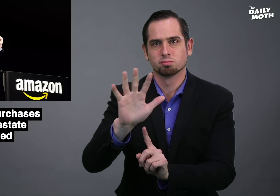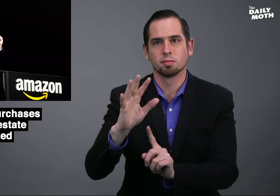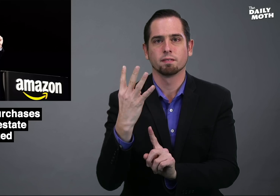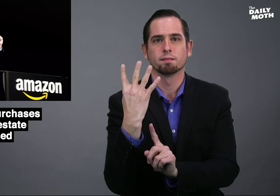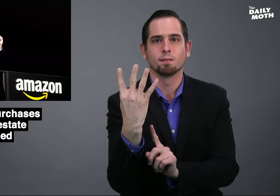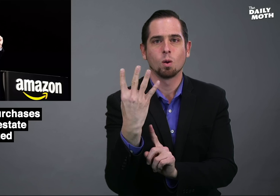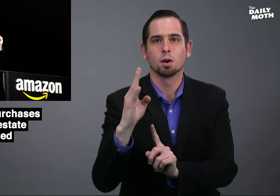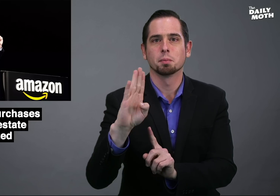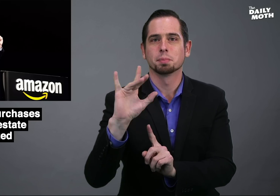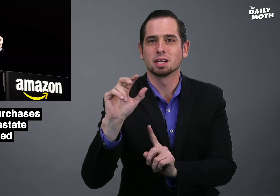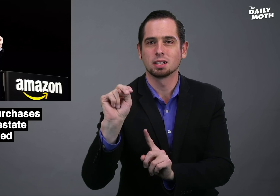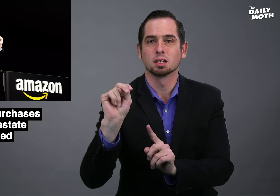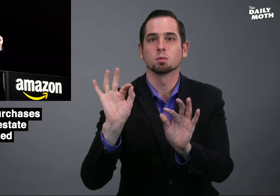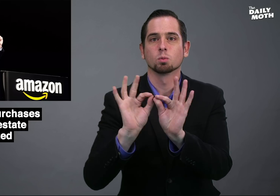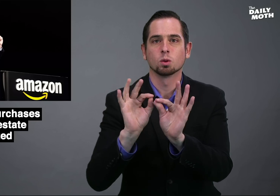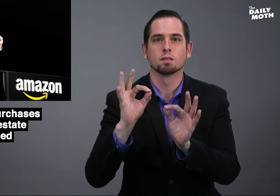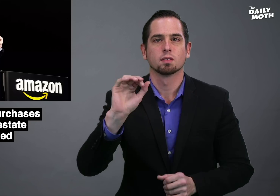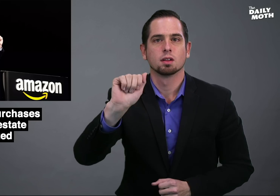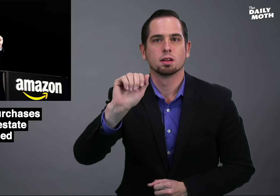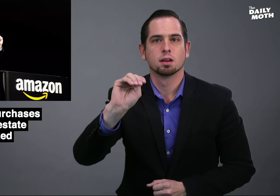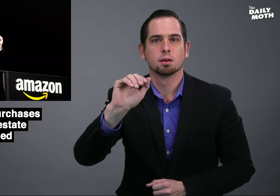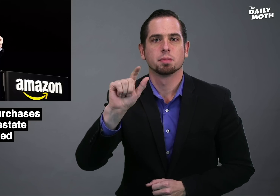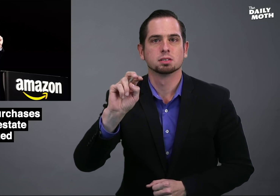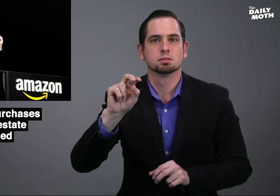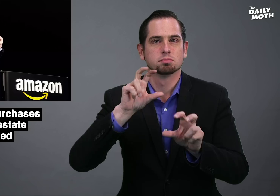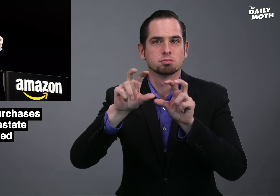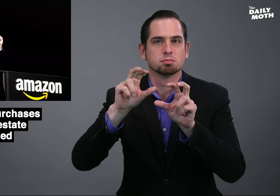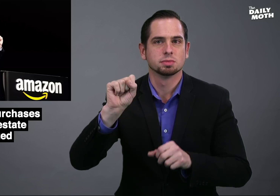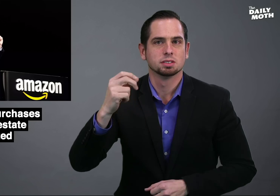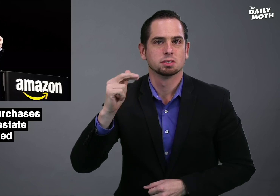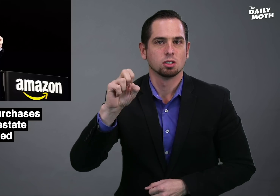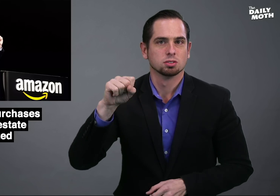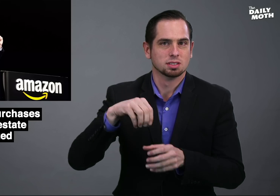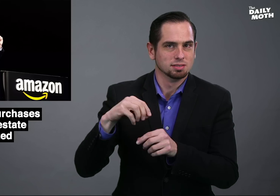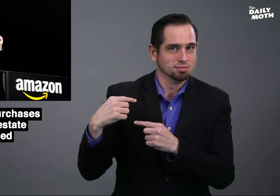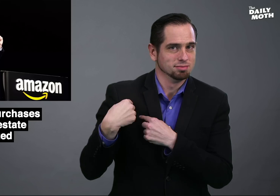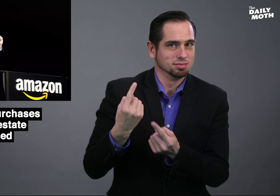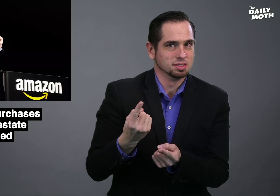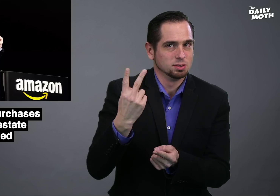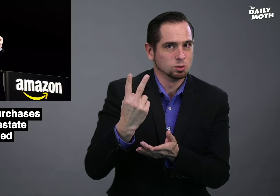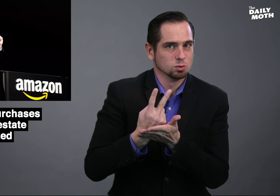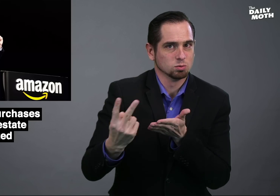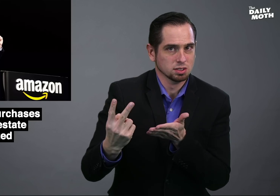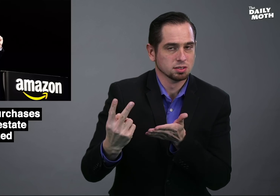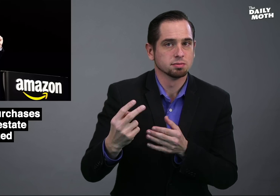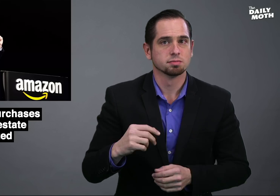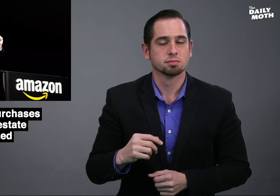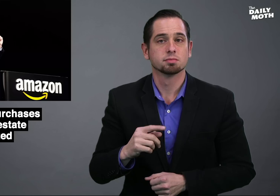$4 billion worth of Amazon shares in the past two weeks.